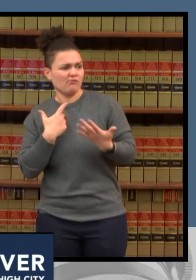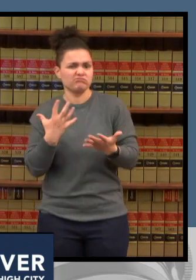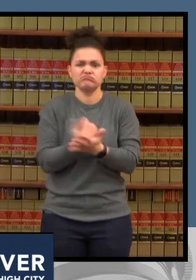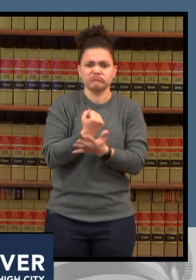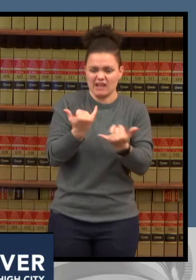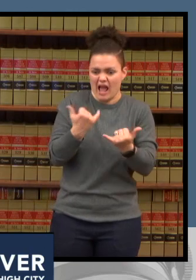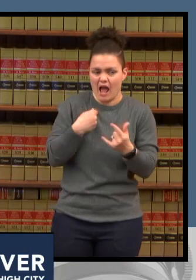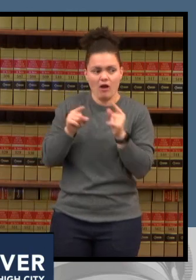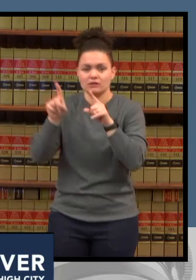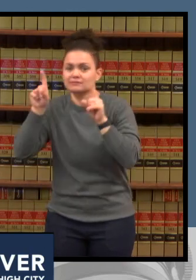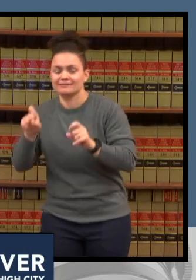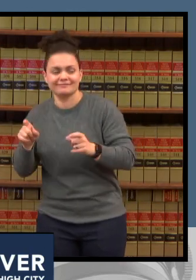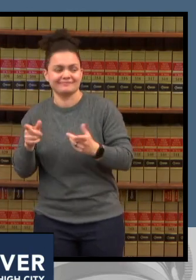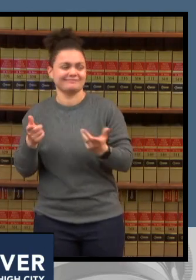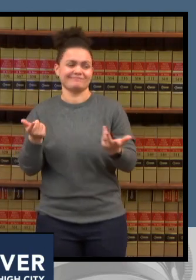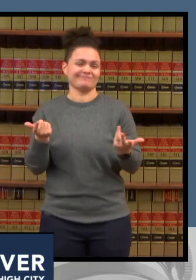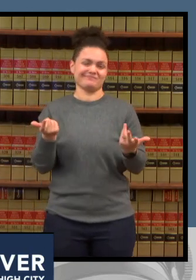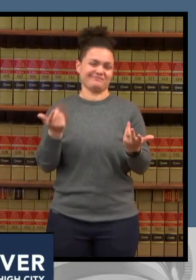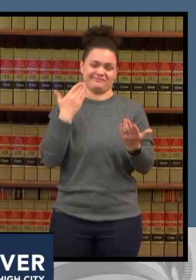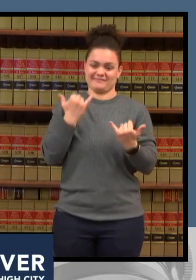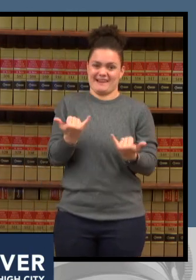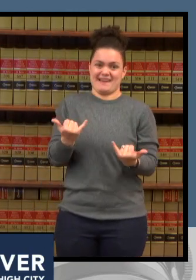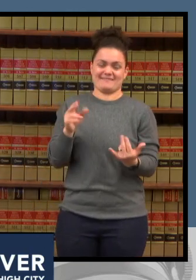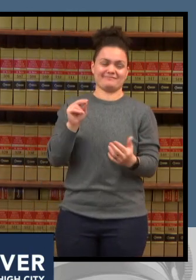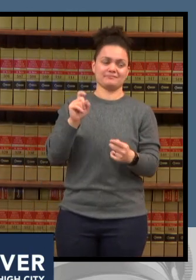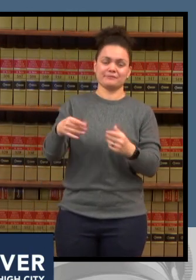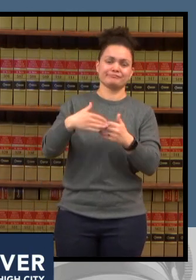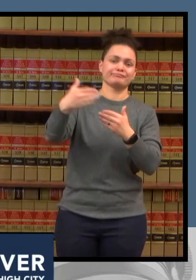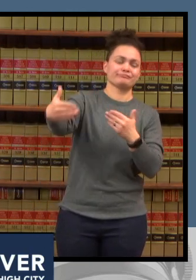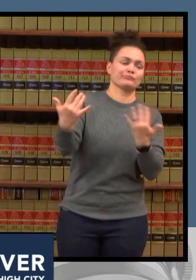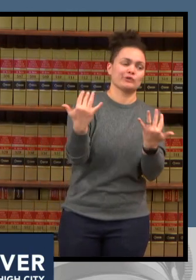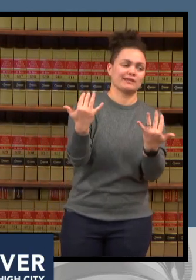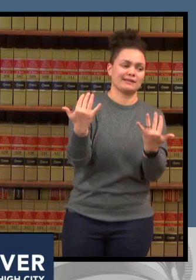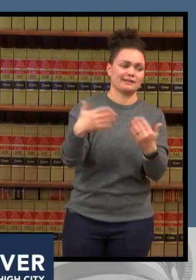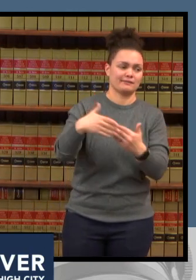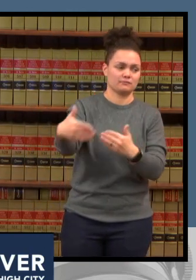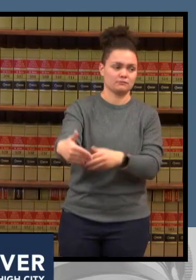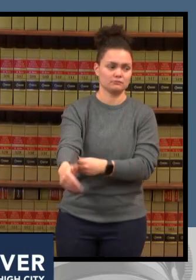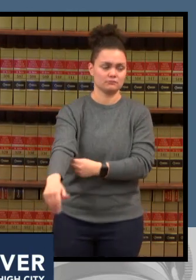in every situation we've found that we we can usually get a our our staff who are kind of